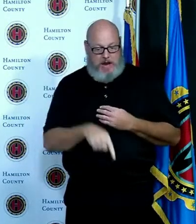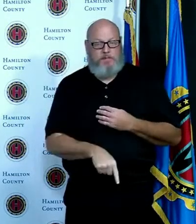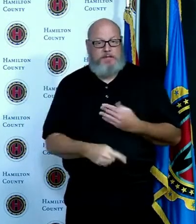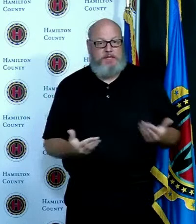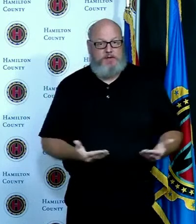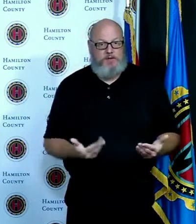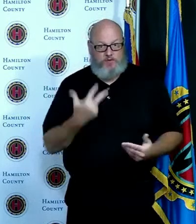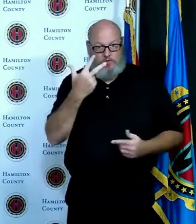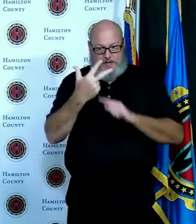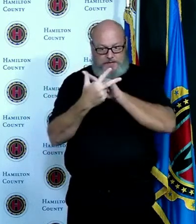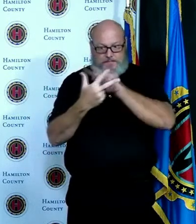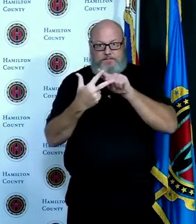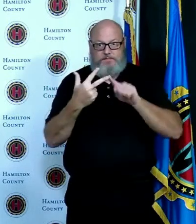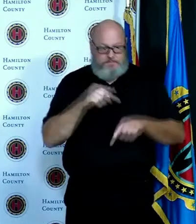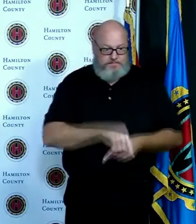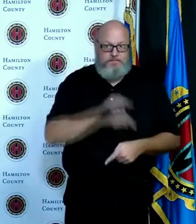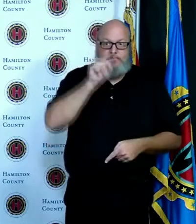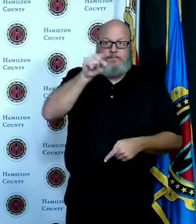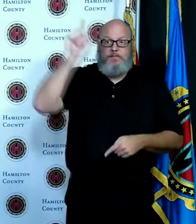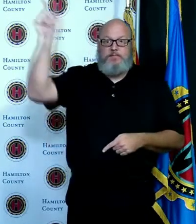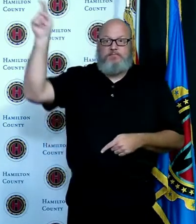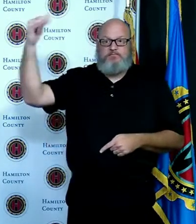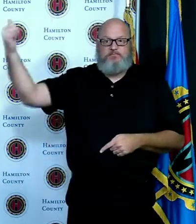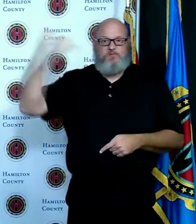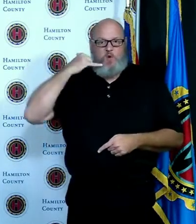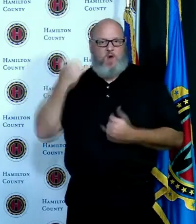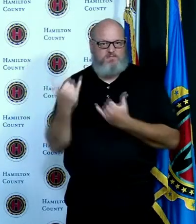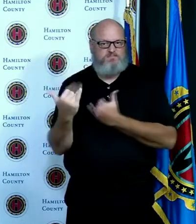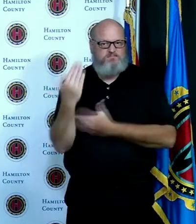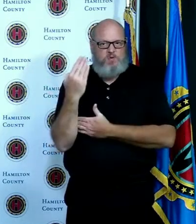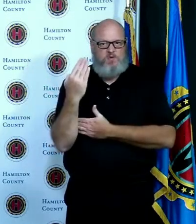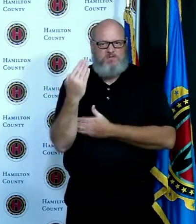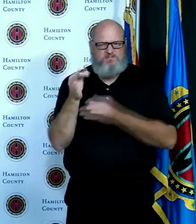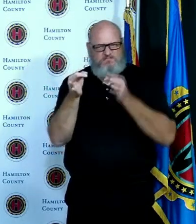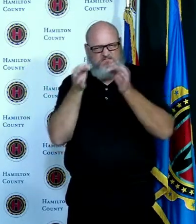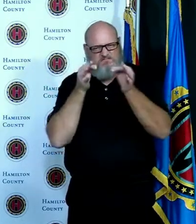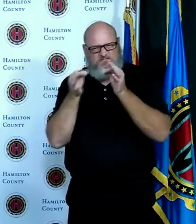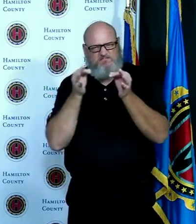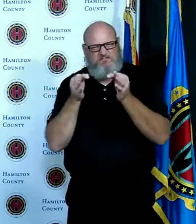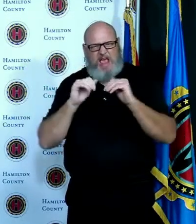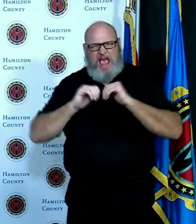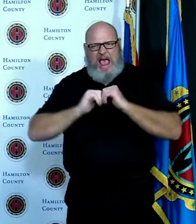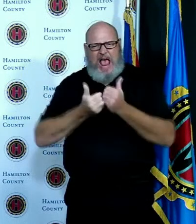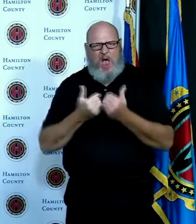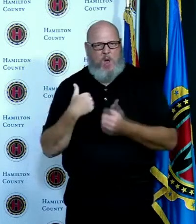to try to reduce this spread and so there are a number of us on there of course Greg Kesterman